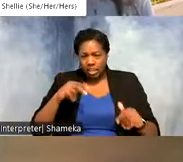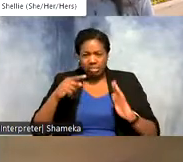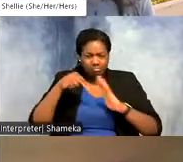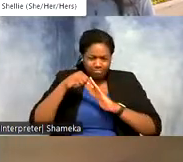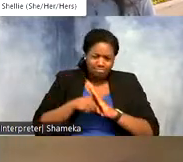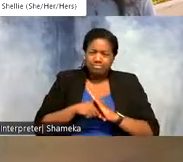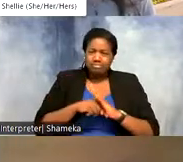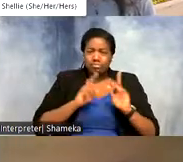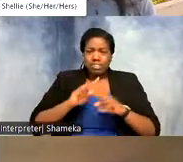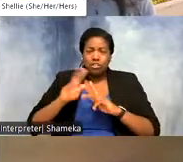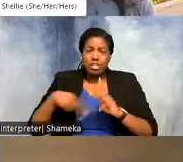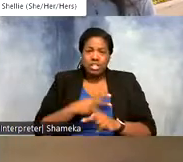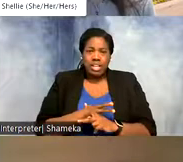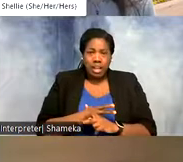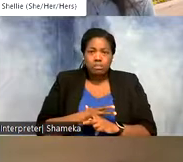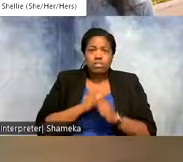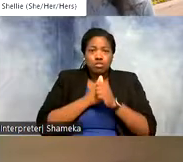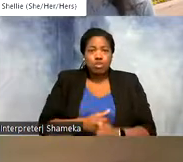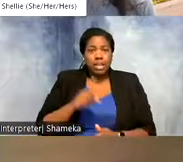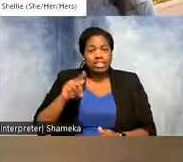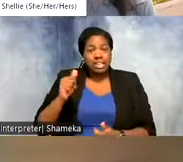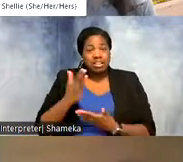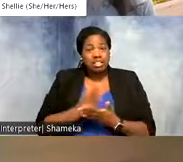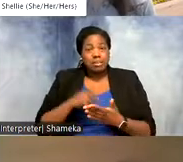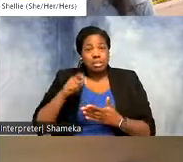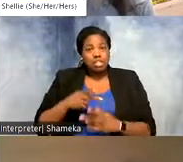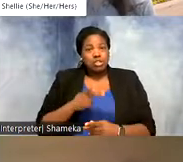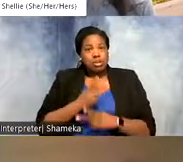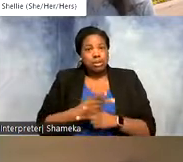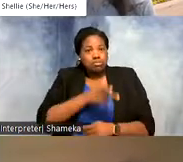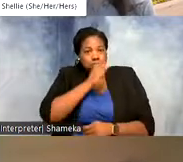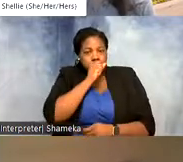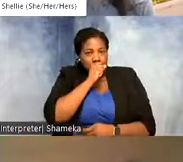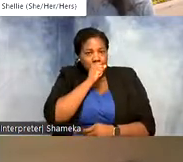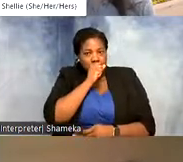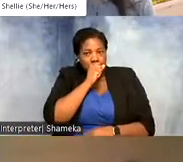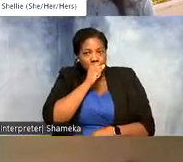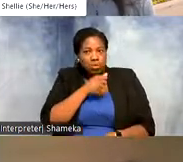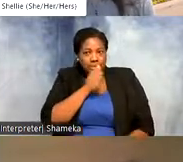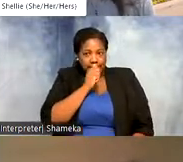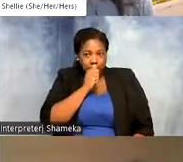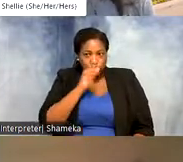But in other cases some of the data needs to be kept private or secret.